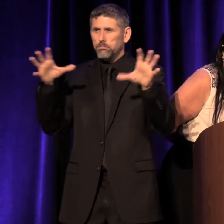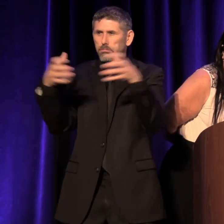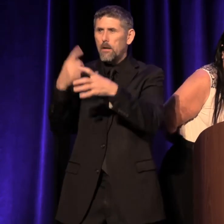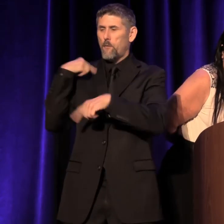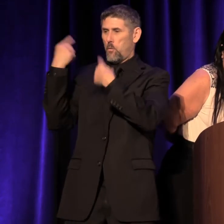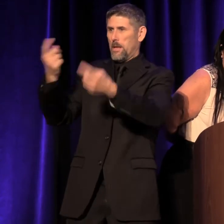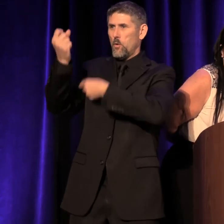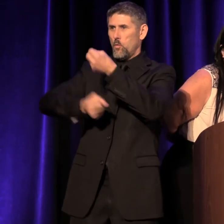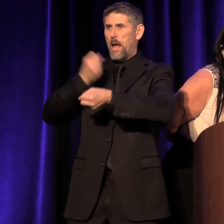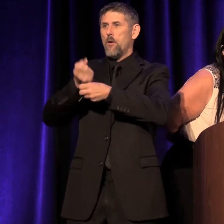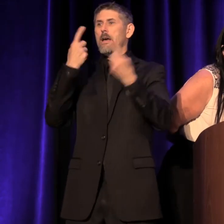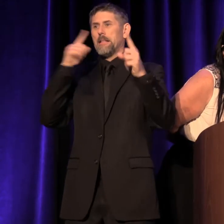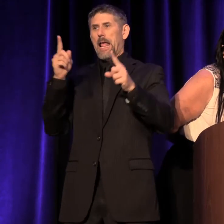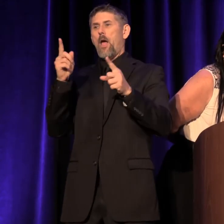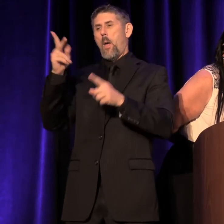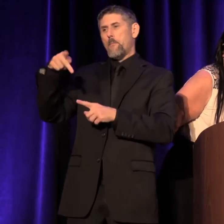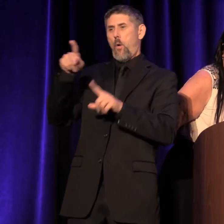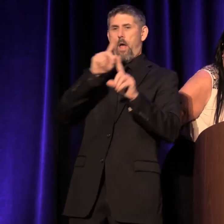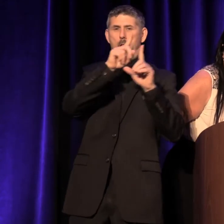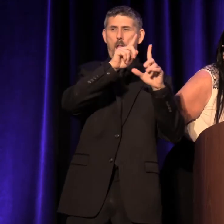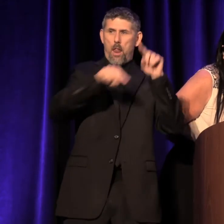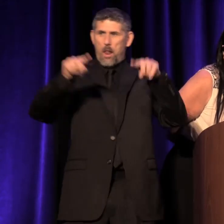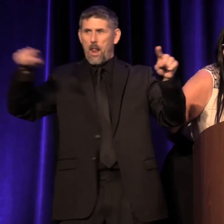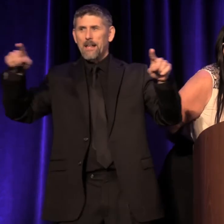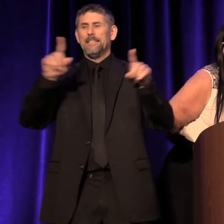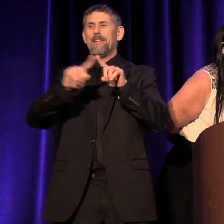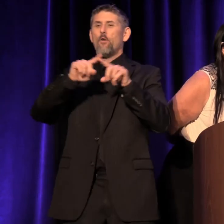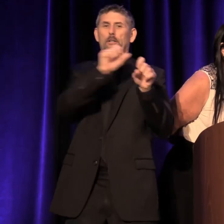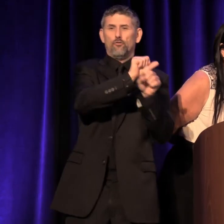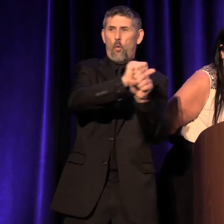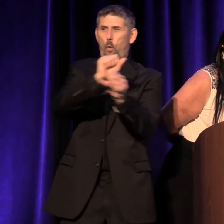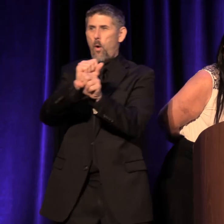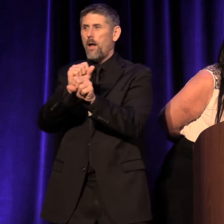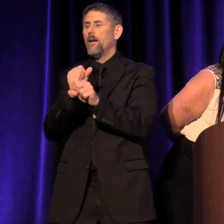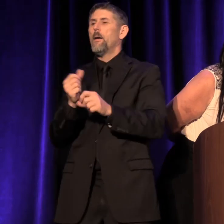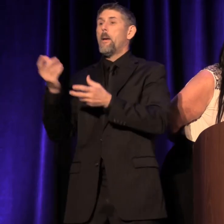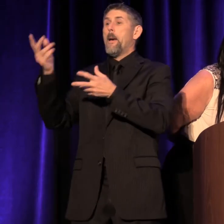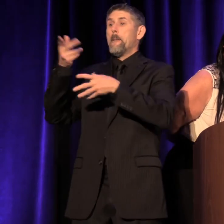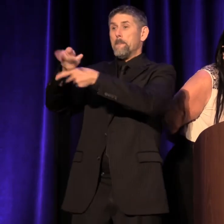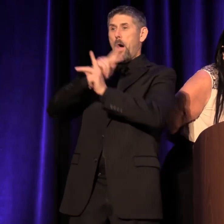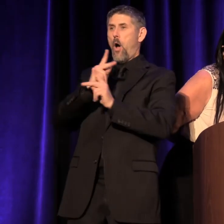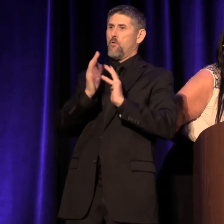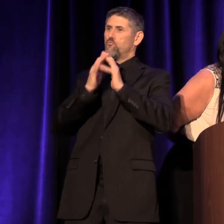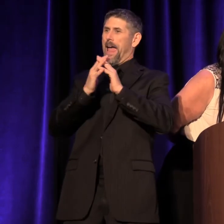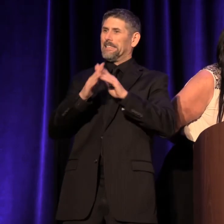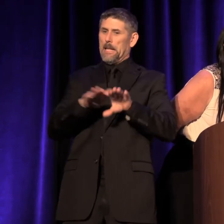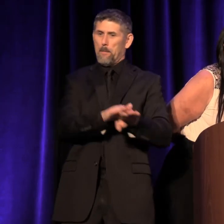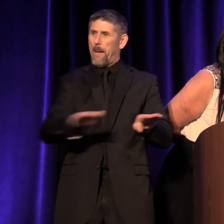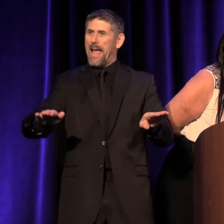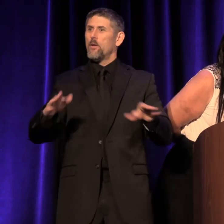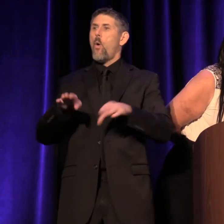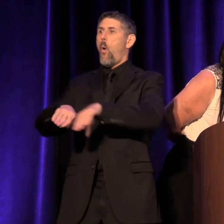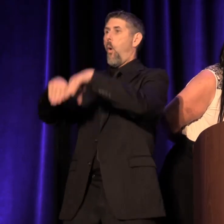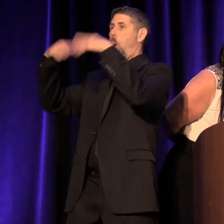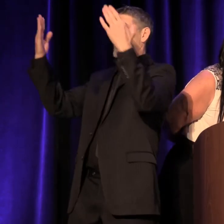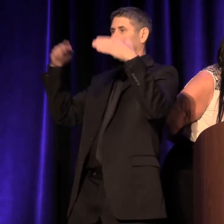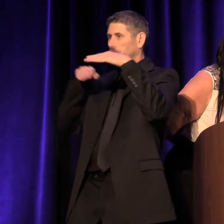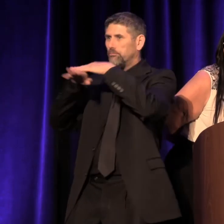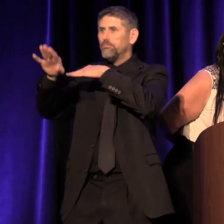accomplishing a very Portland array of chores: borrowing wrestling mats, opening doors to the puppet masters Scappoose--